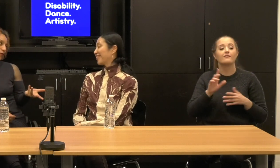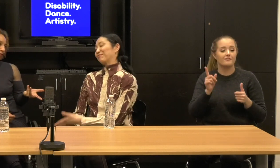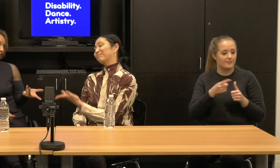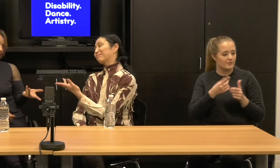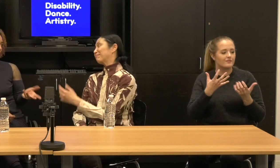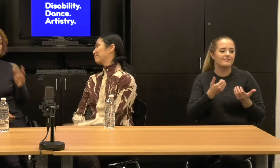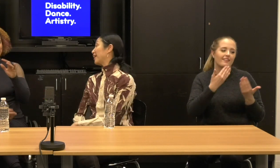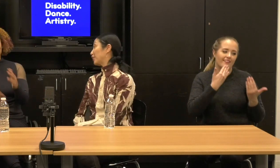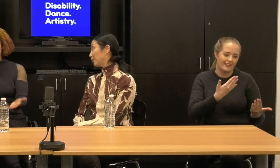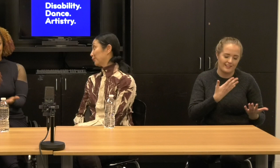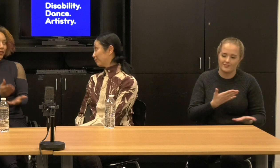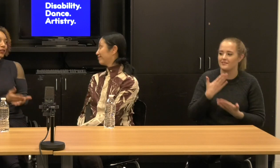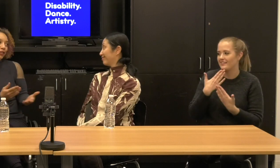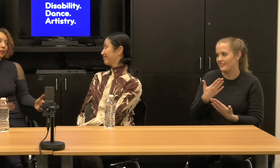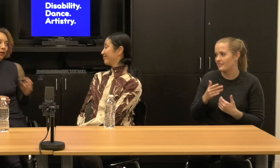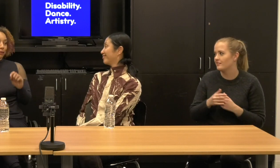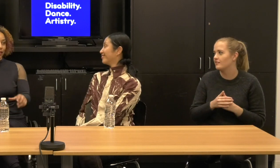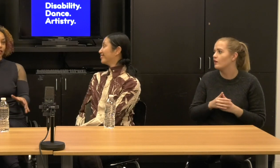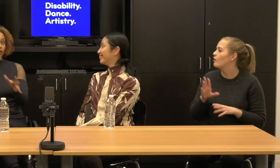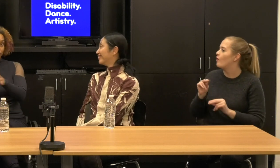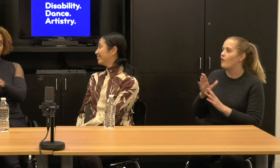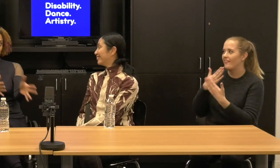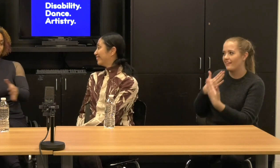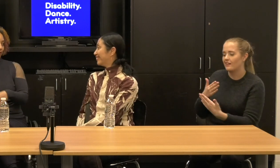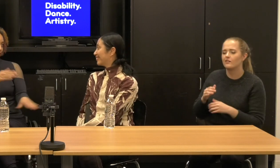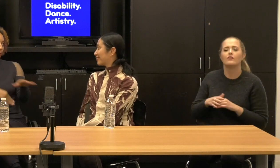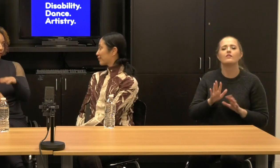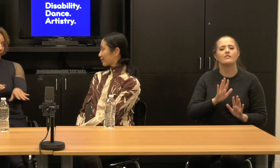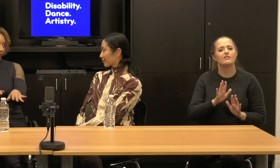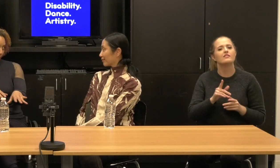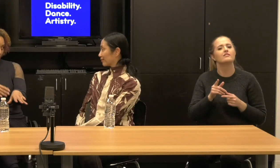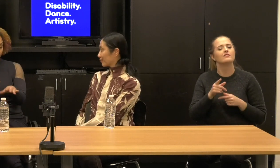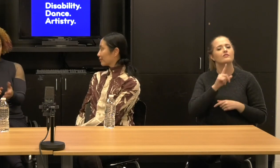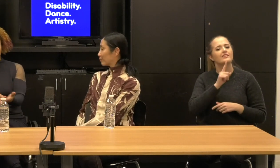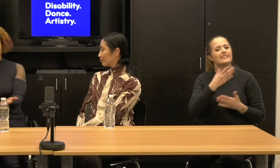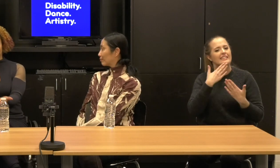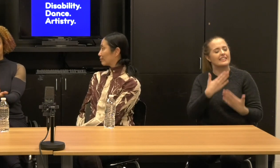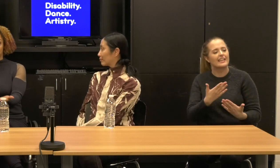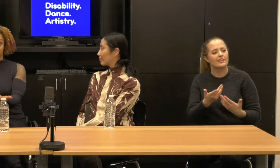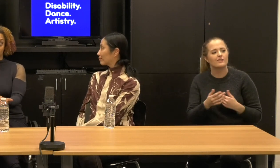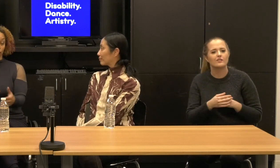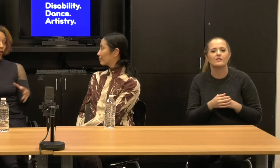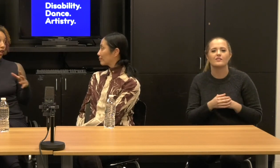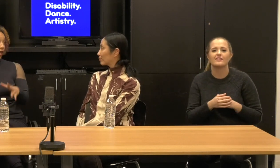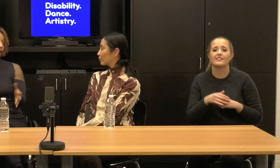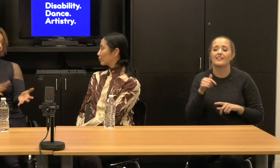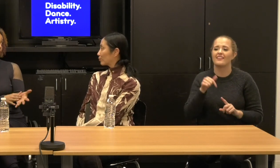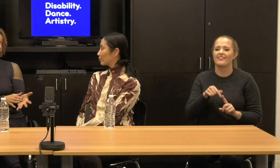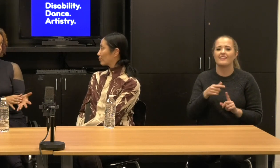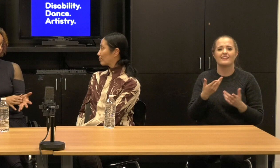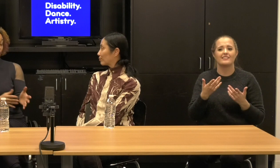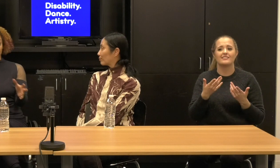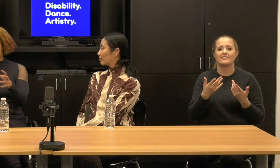Janet: No, thank you. Alice: Because this, I mean we've said this before and we think this could have been in and out.